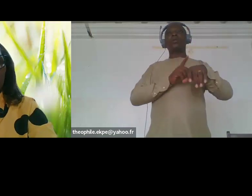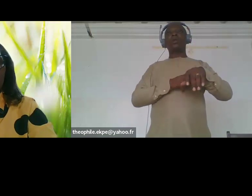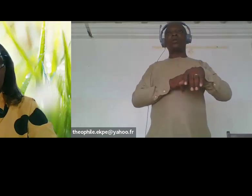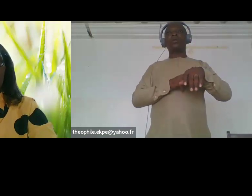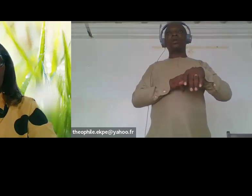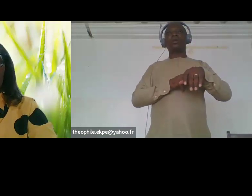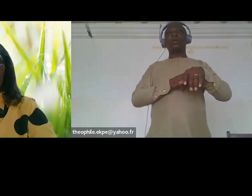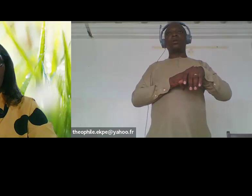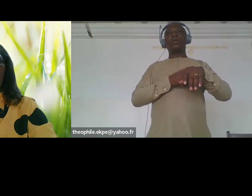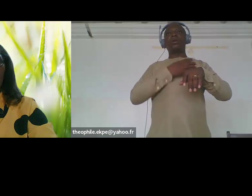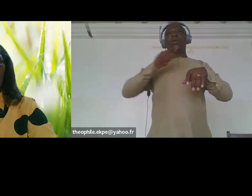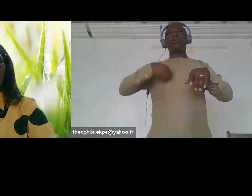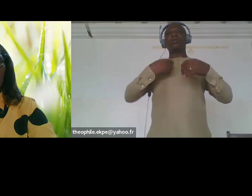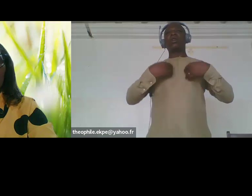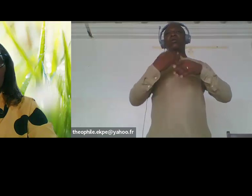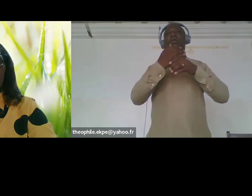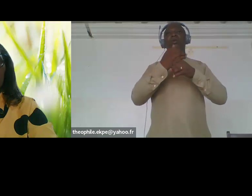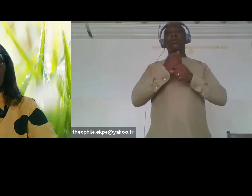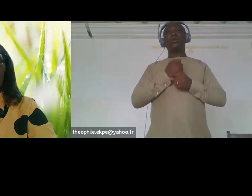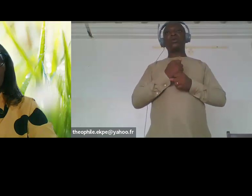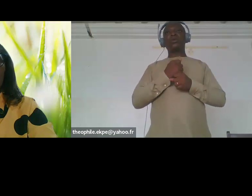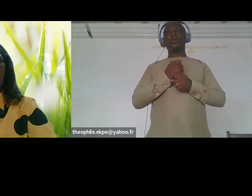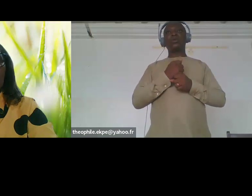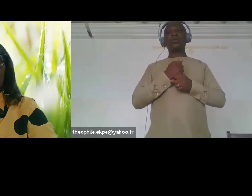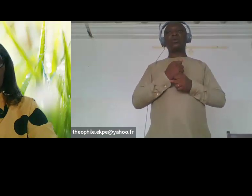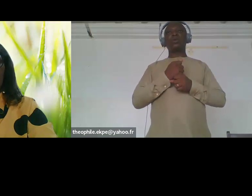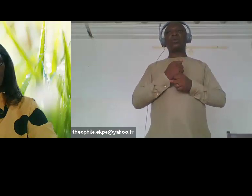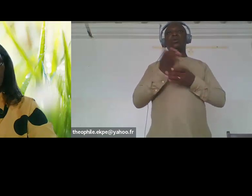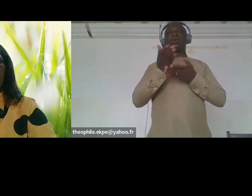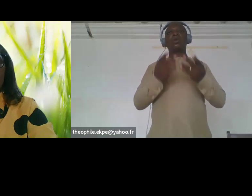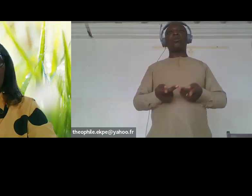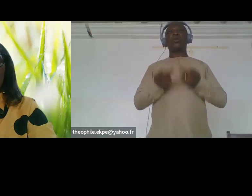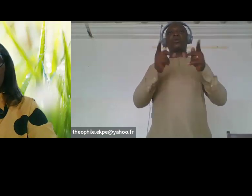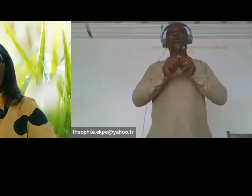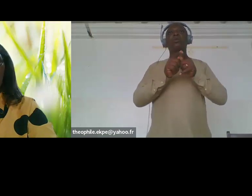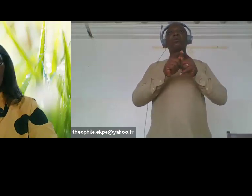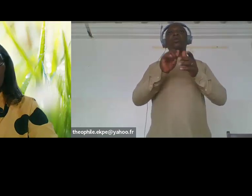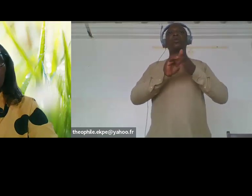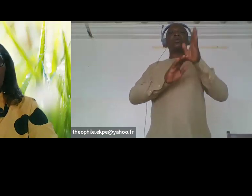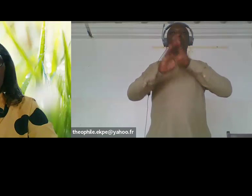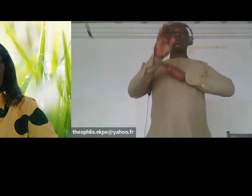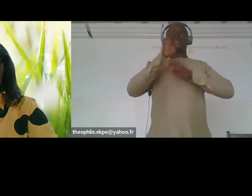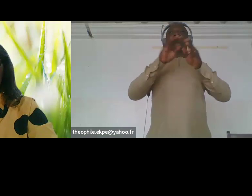trees growing uh for fruits and also r protection seedlings that they can sell